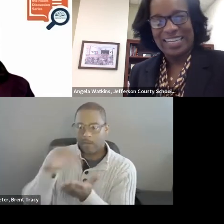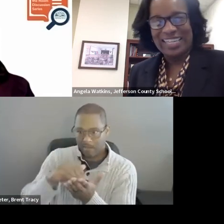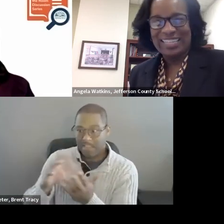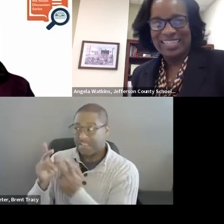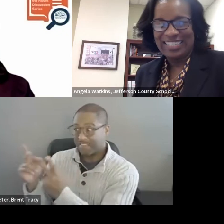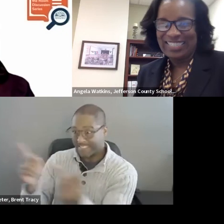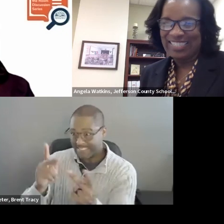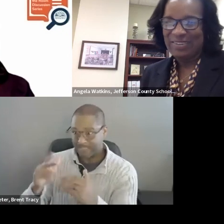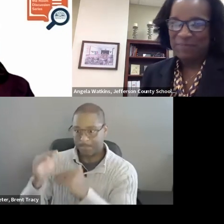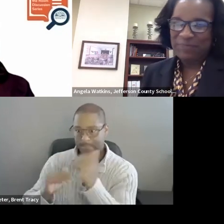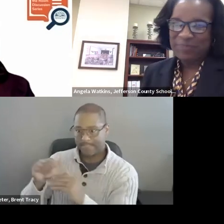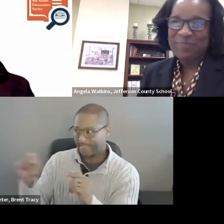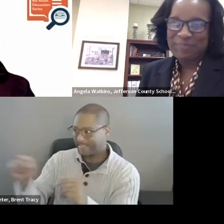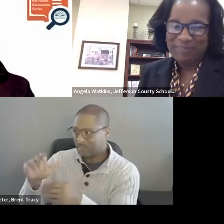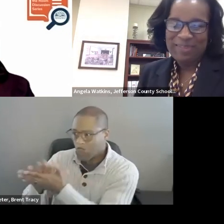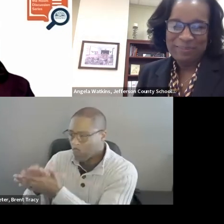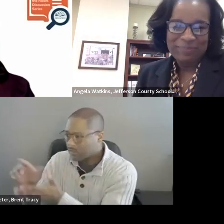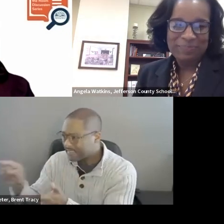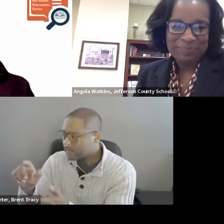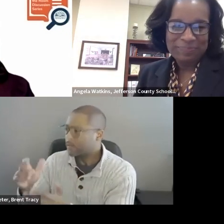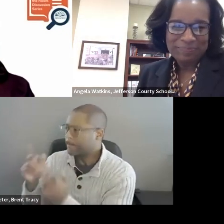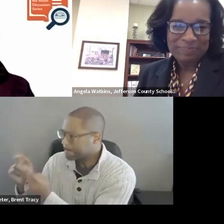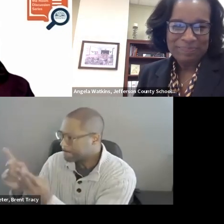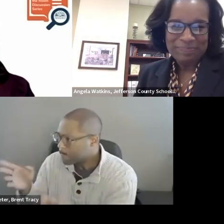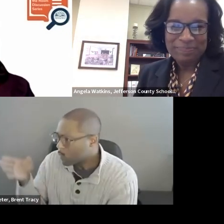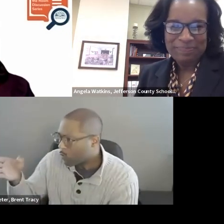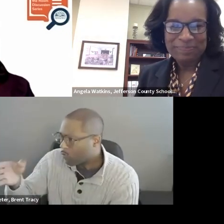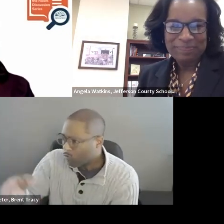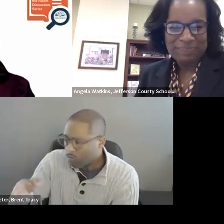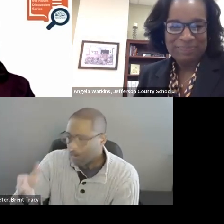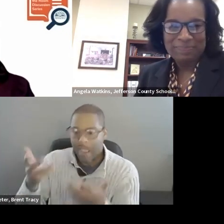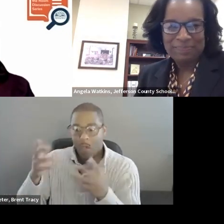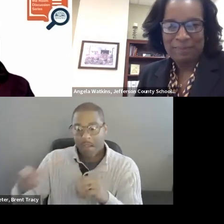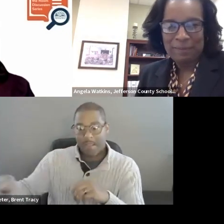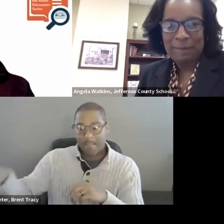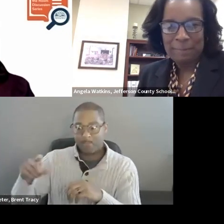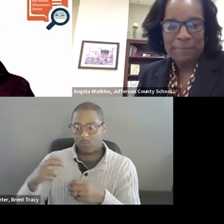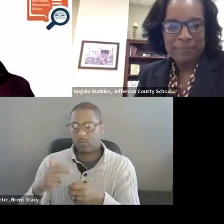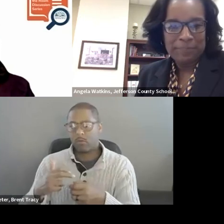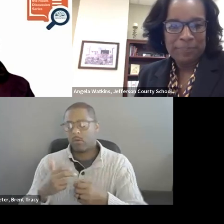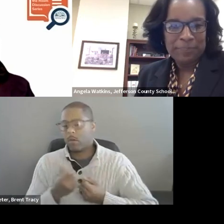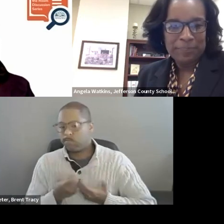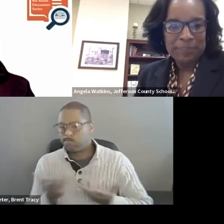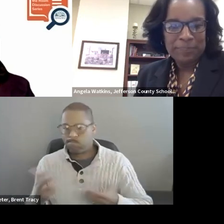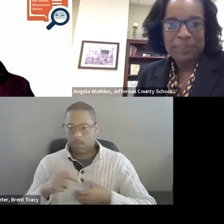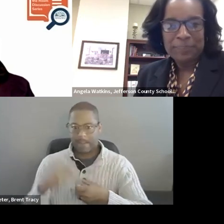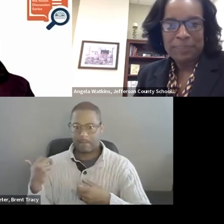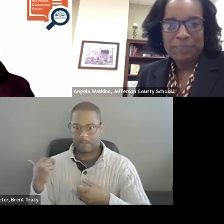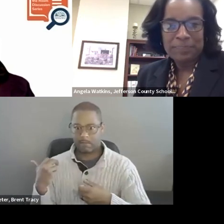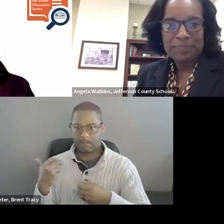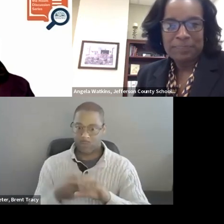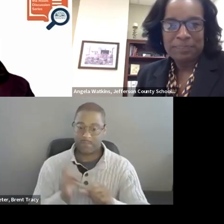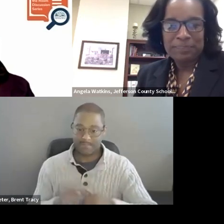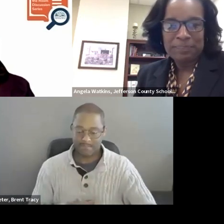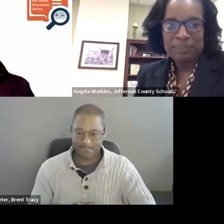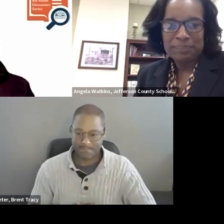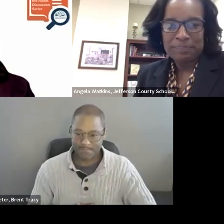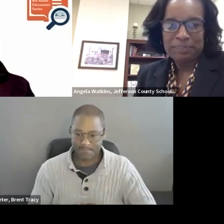LAURA BOOKER, Ph.D.: I think being thoughtful about whether or not you can use people who